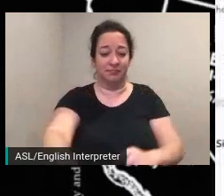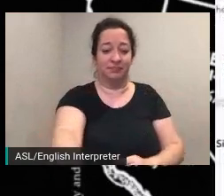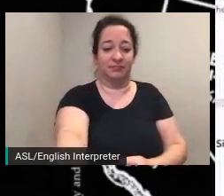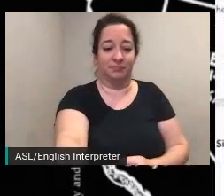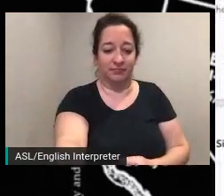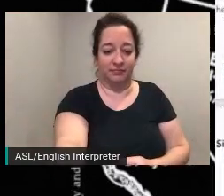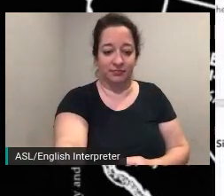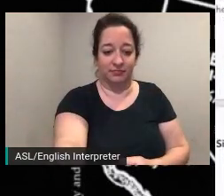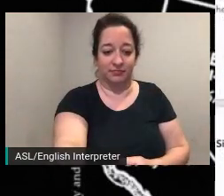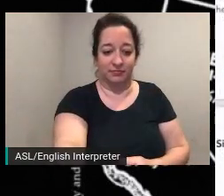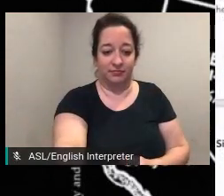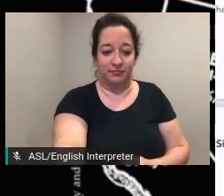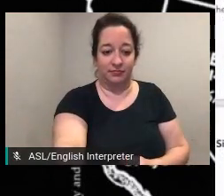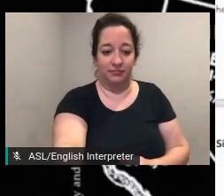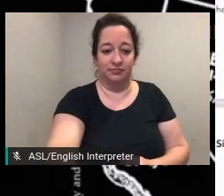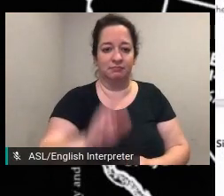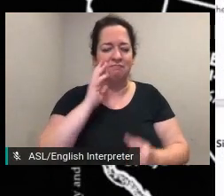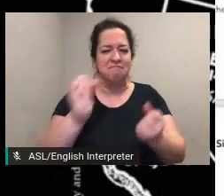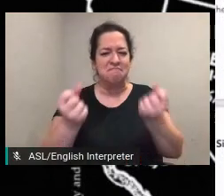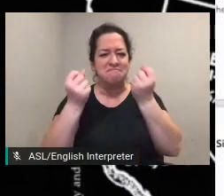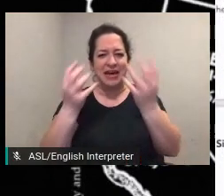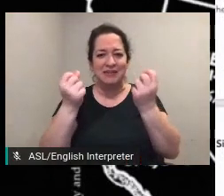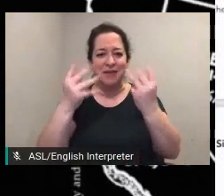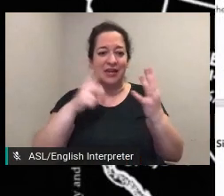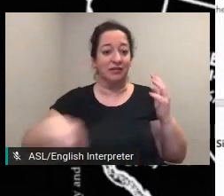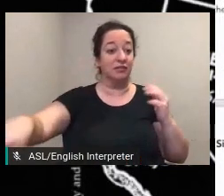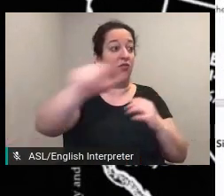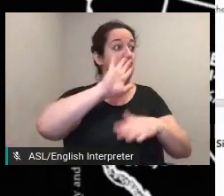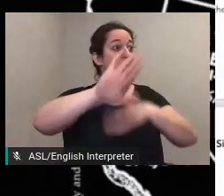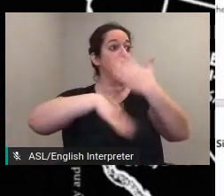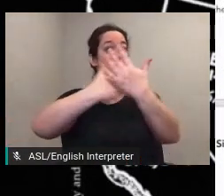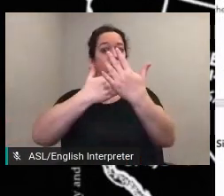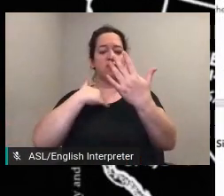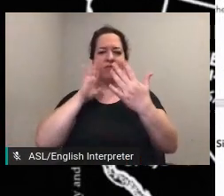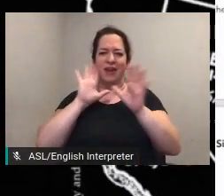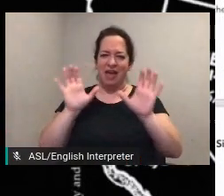such as physicians or politicians but help to push the movement along